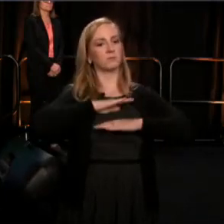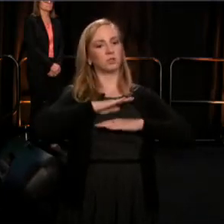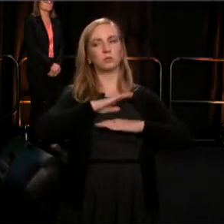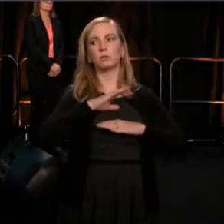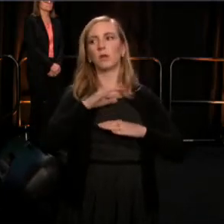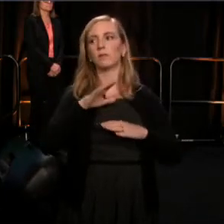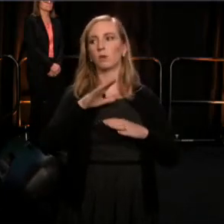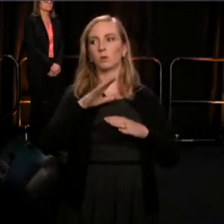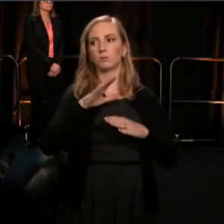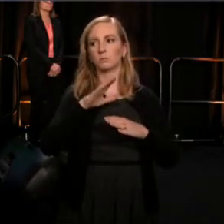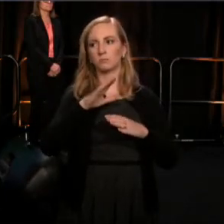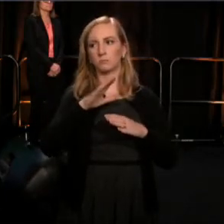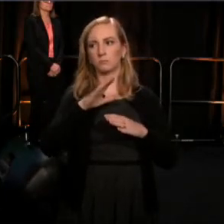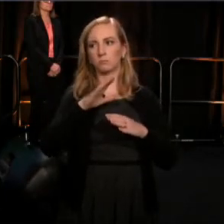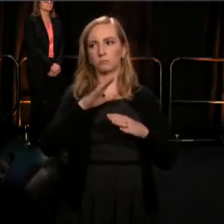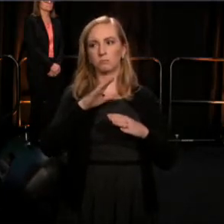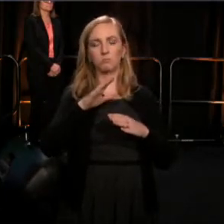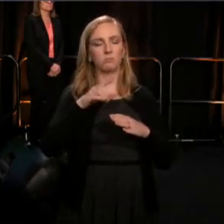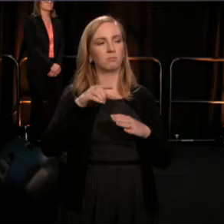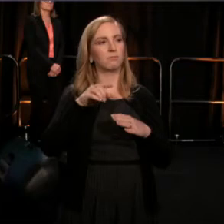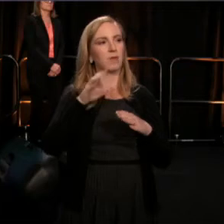and in their instructions.